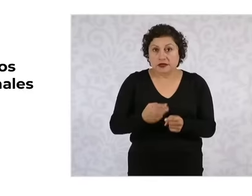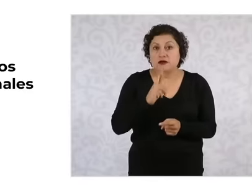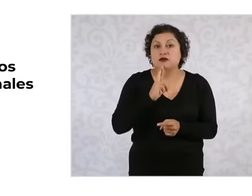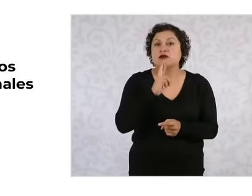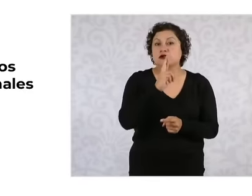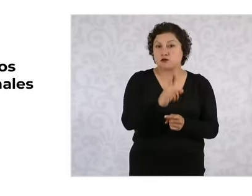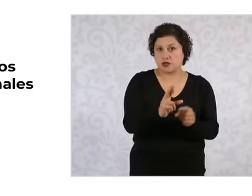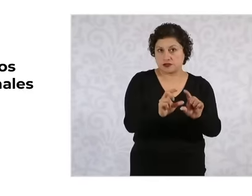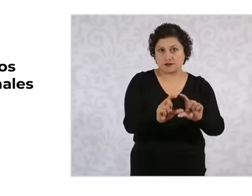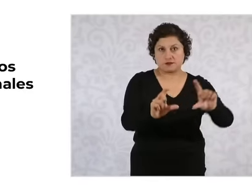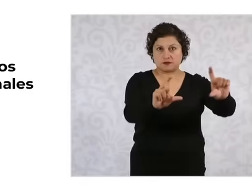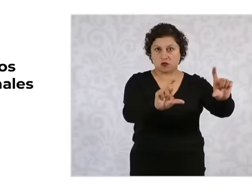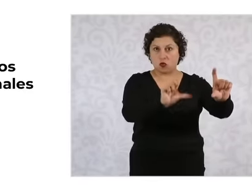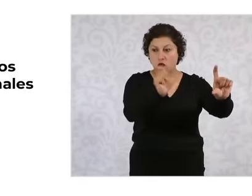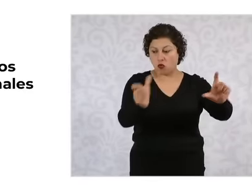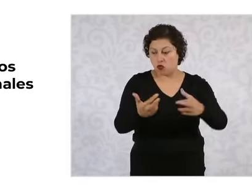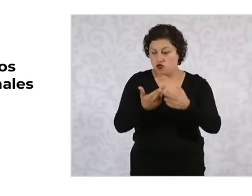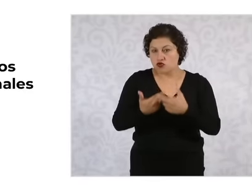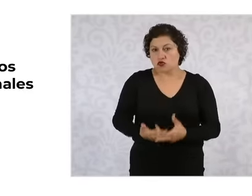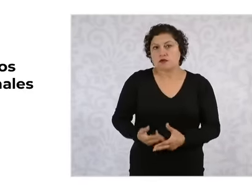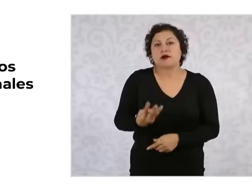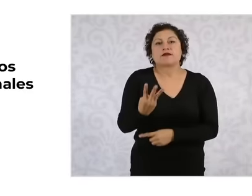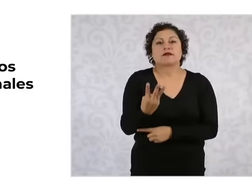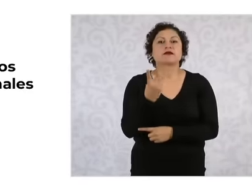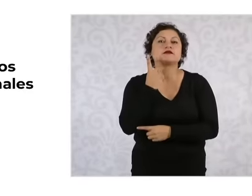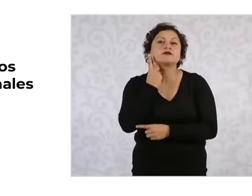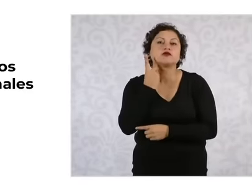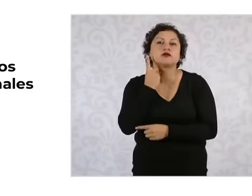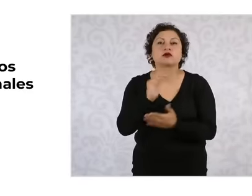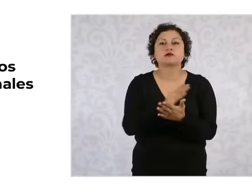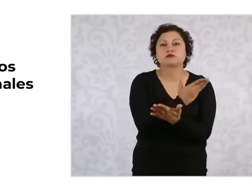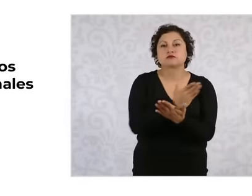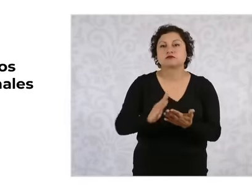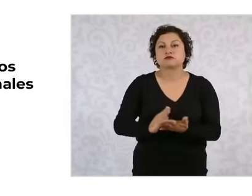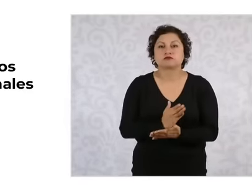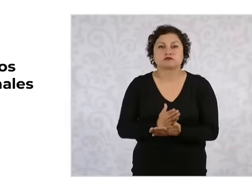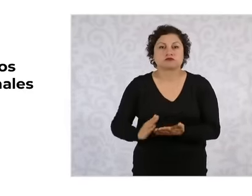the parties. There were three deputies left over and they were distributed between the different parties,